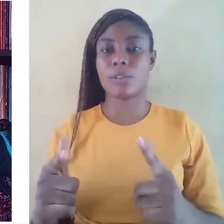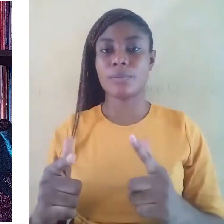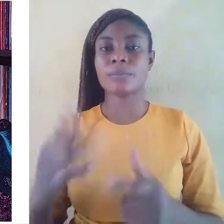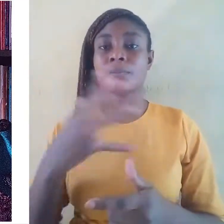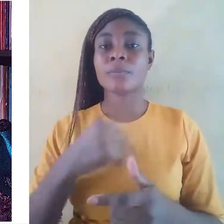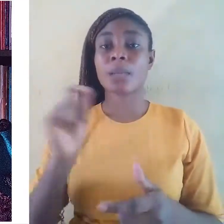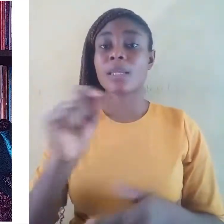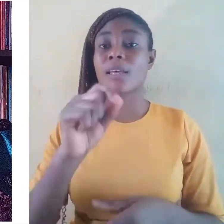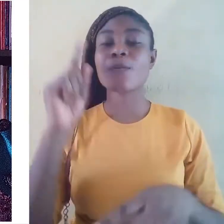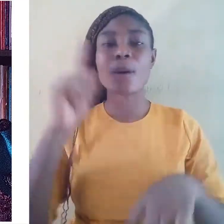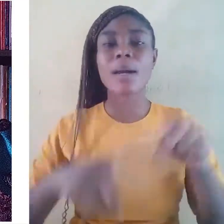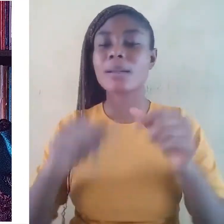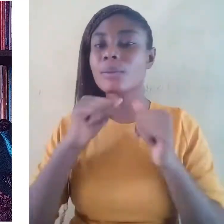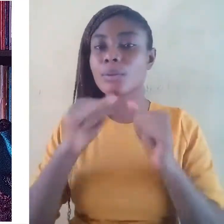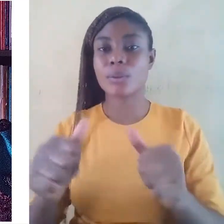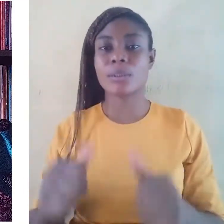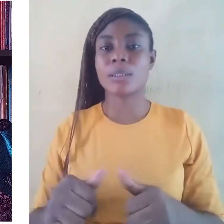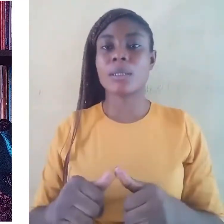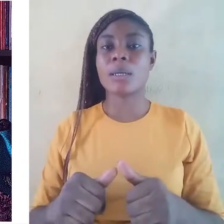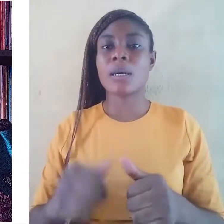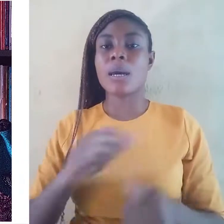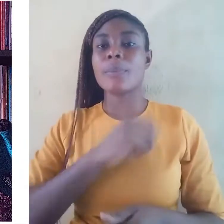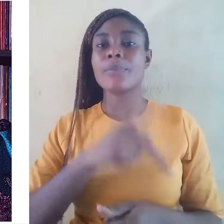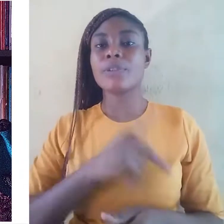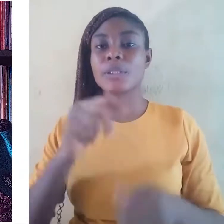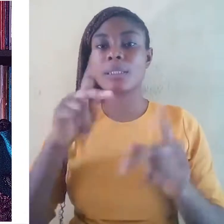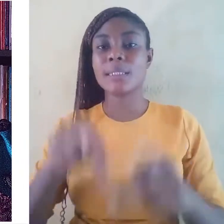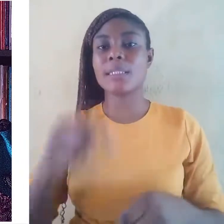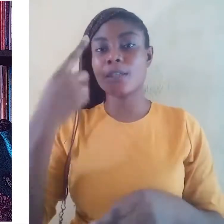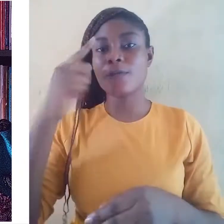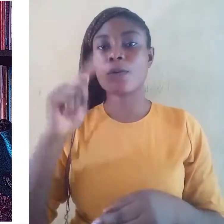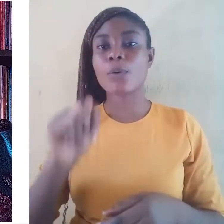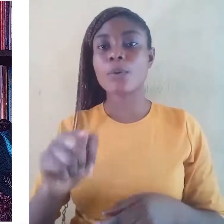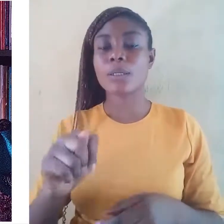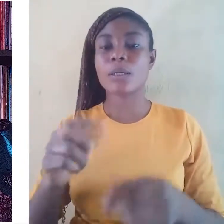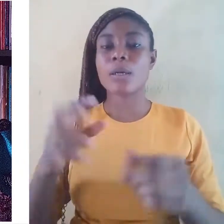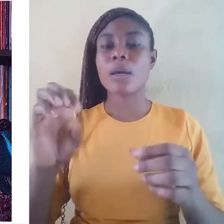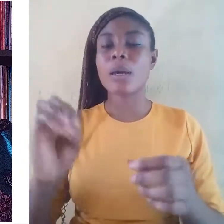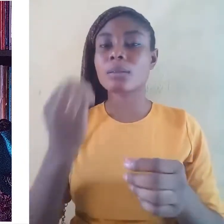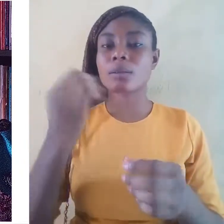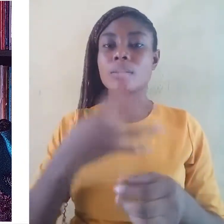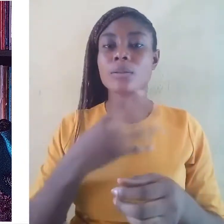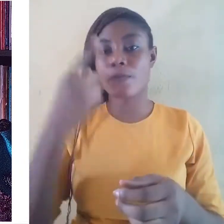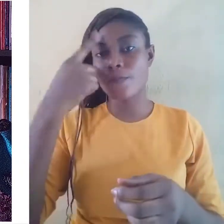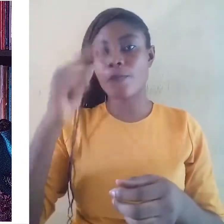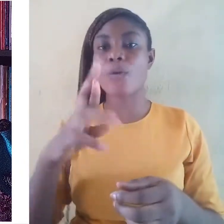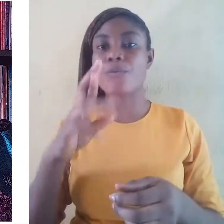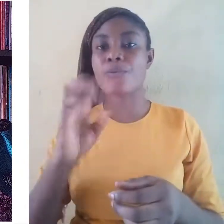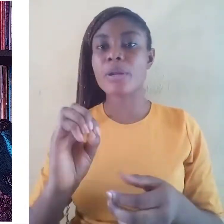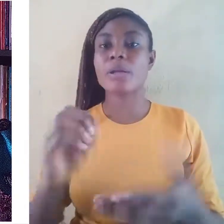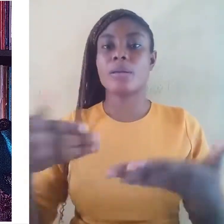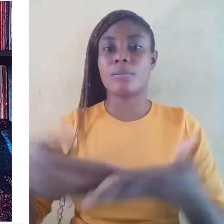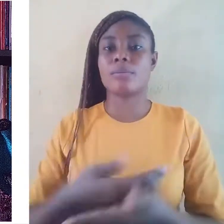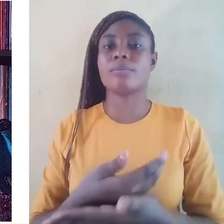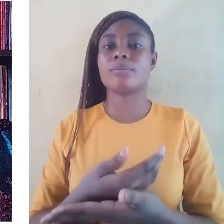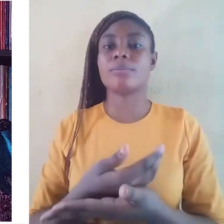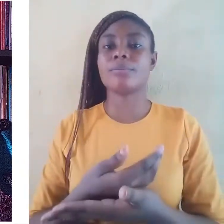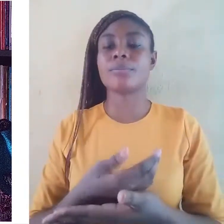the need for urgency and rehabilitation.